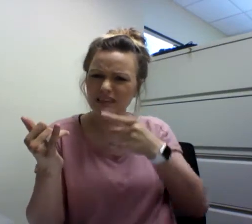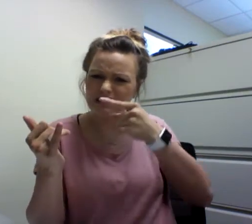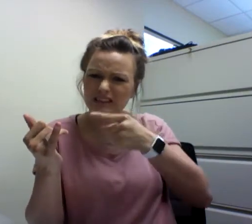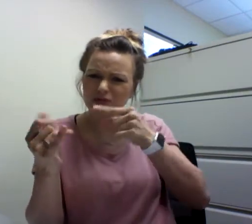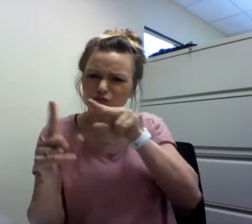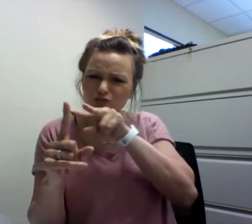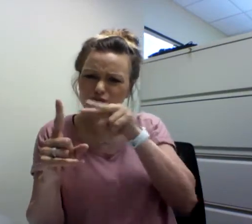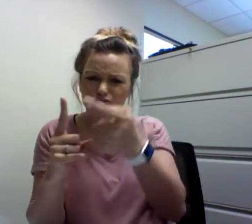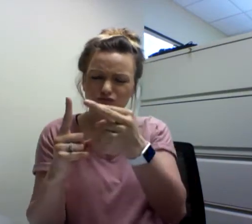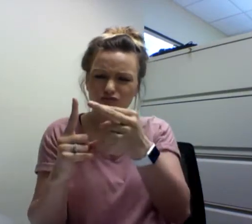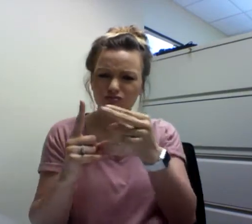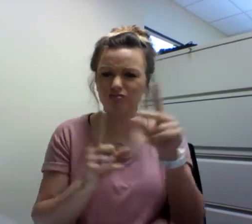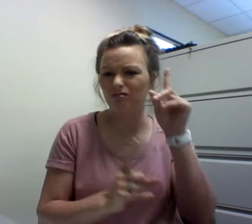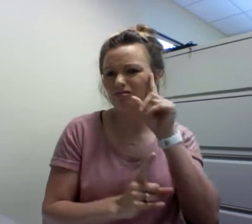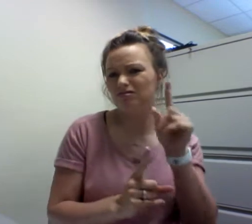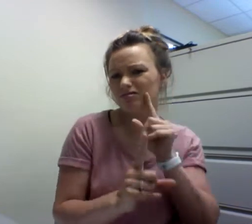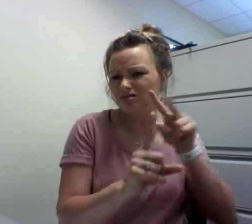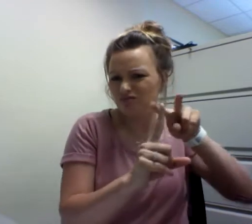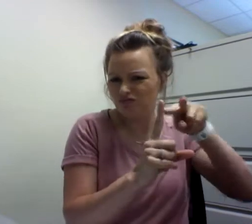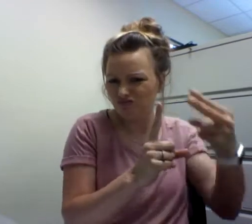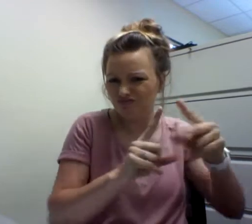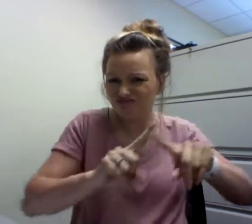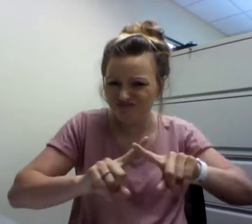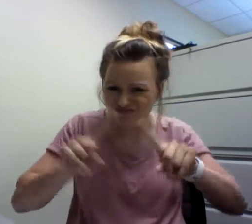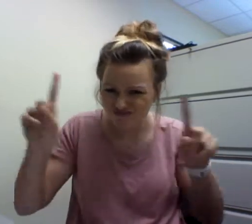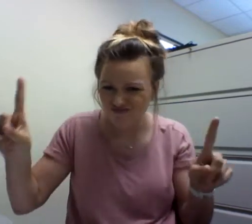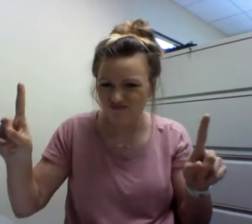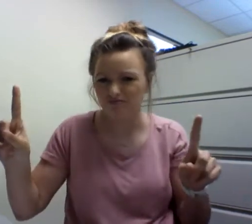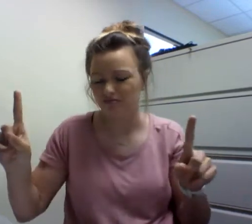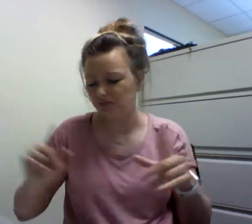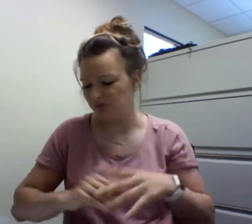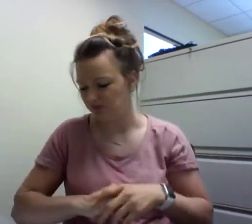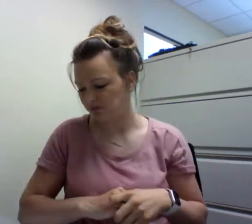In the book, you will be aided to understand the Deaf perspective.